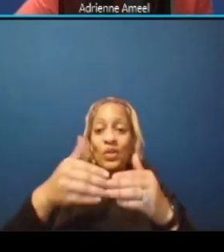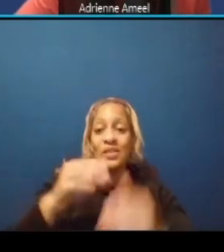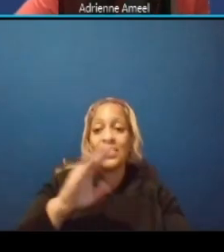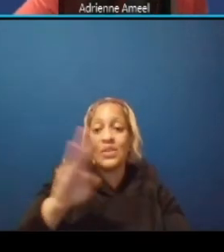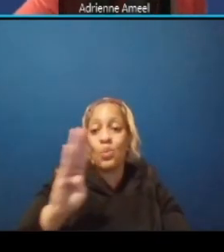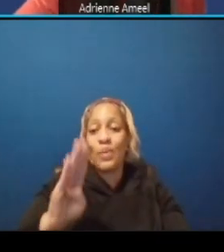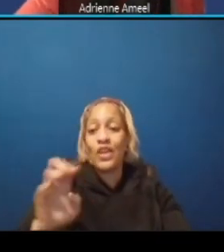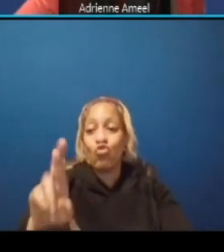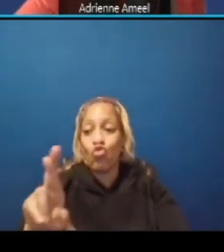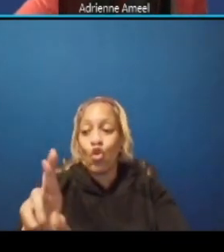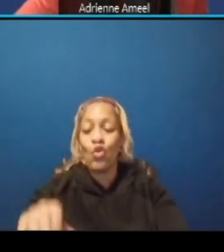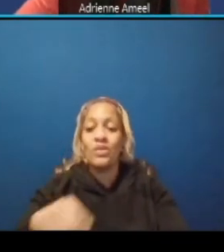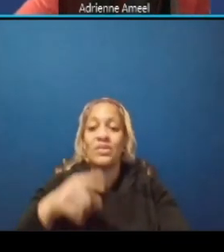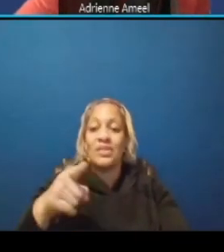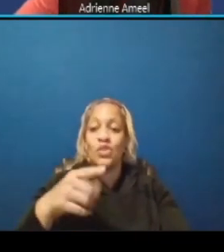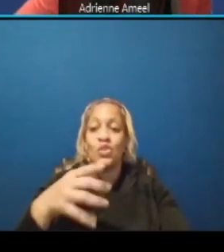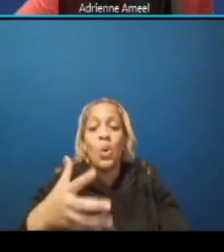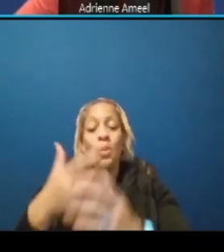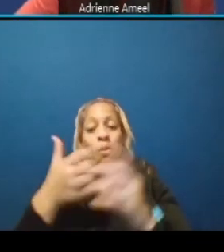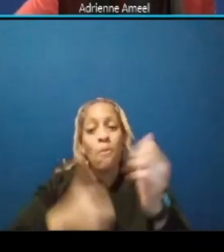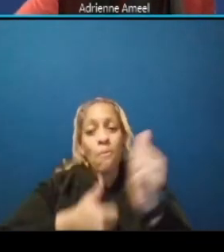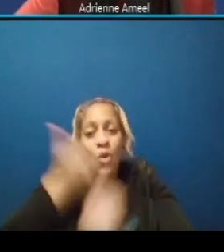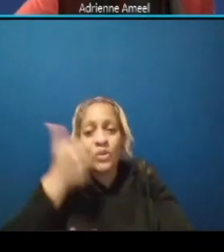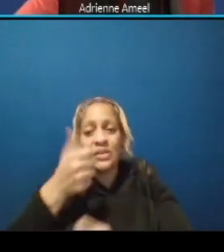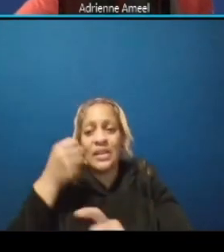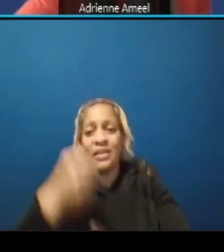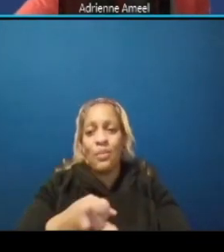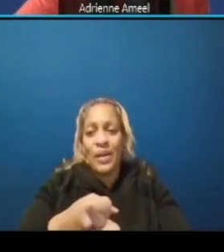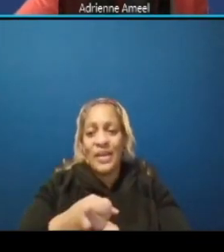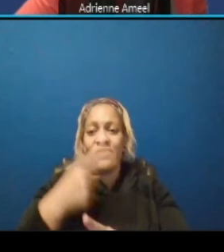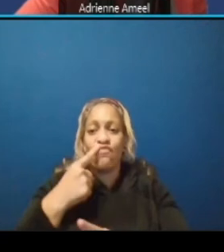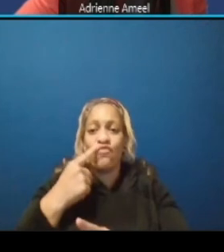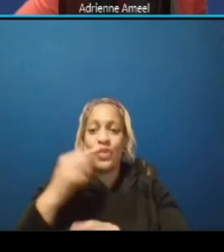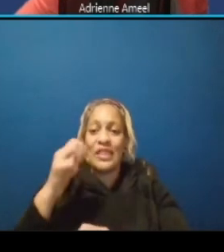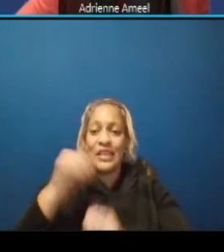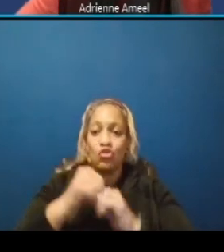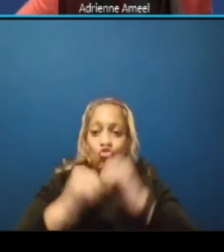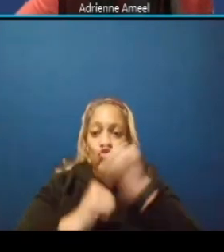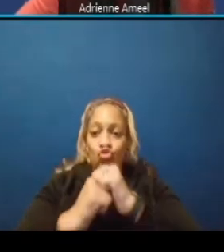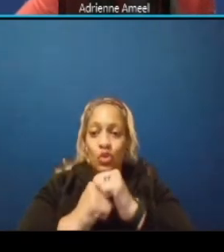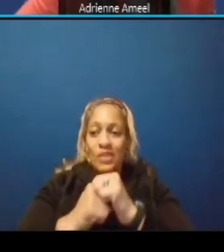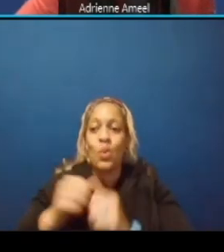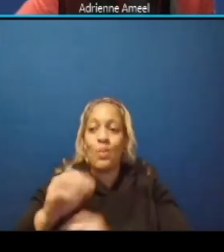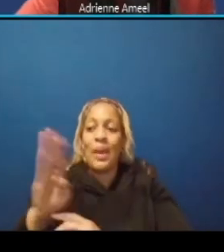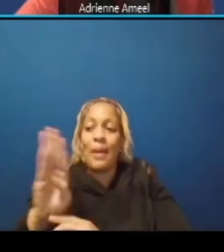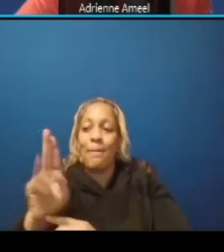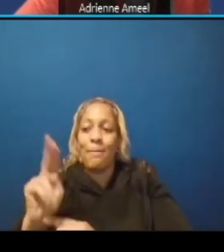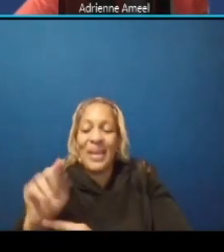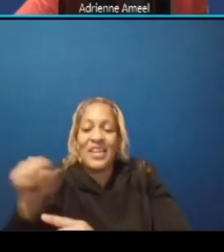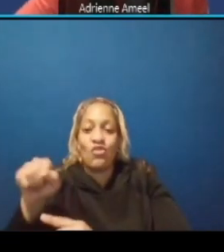so most of the impacts you will see uh for construction will be on benny road not on dc 295